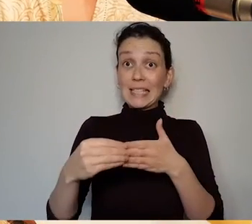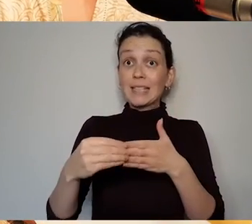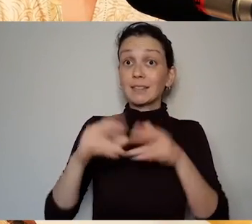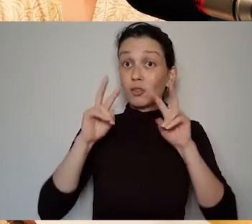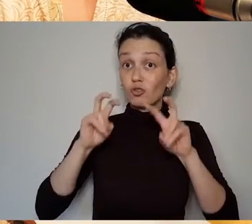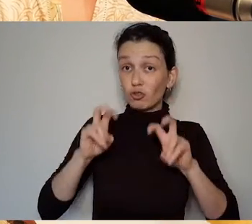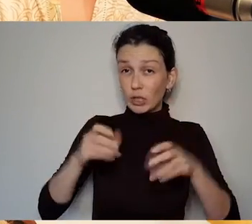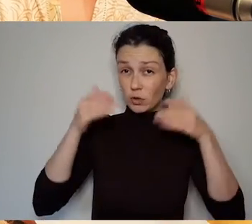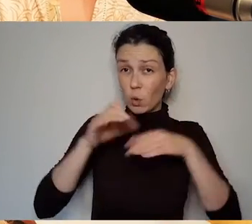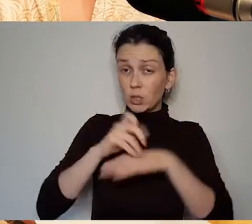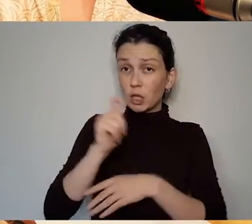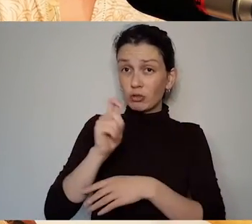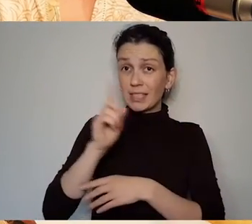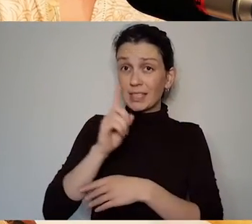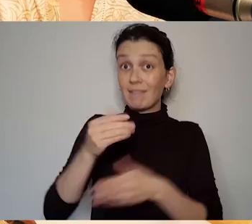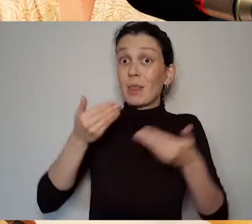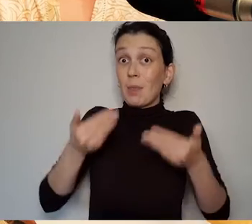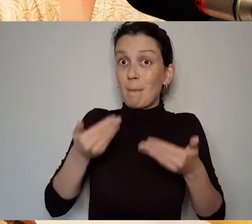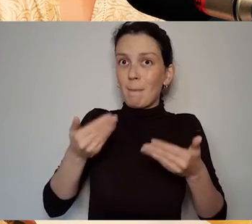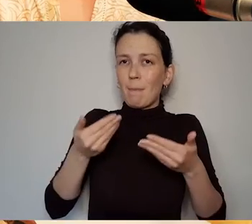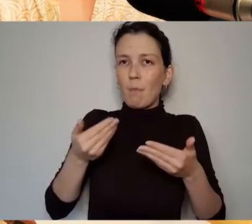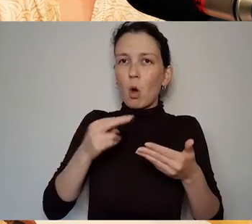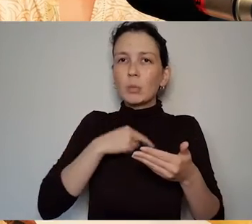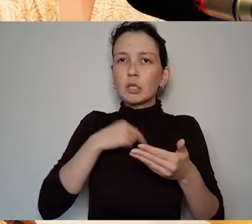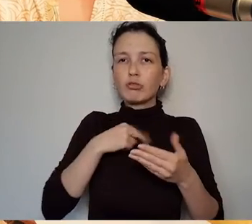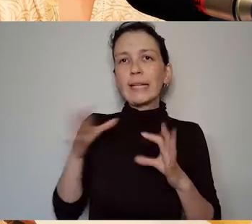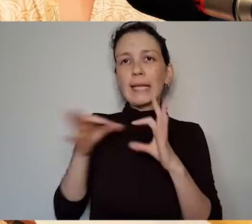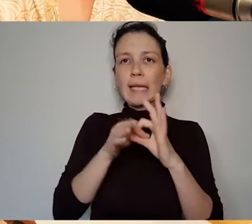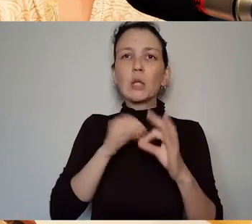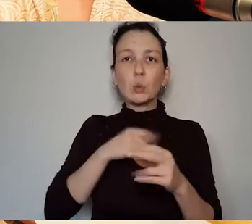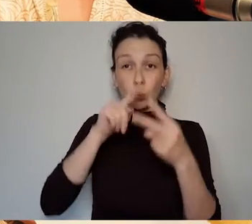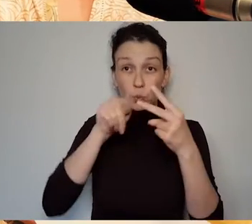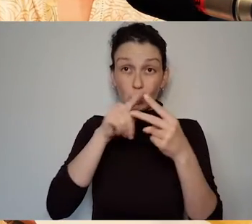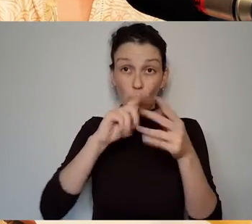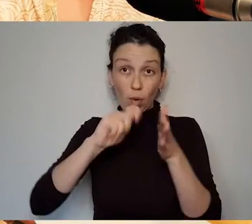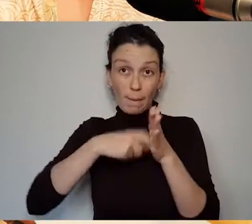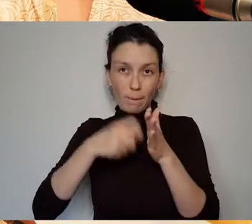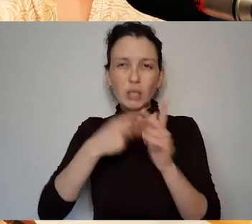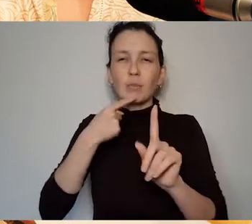so we have first just I suppose to go back to what Kate said